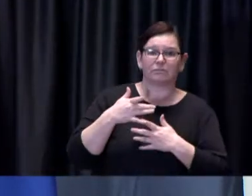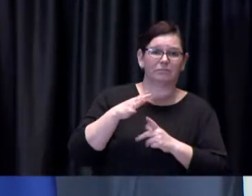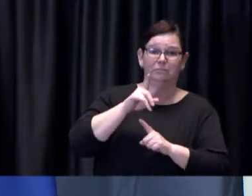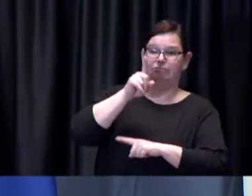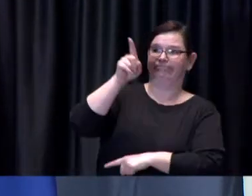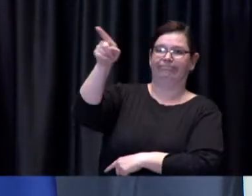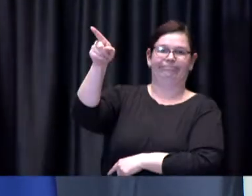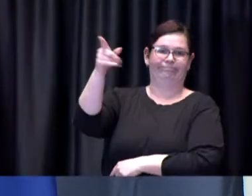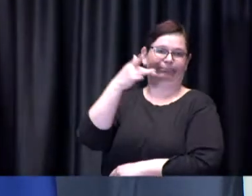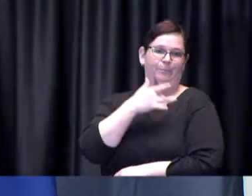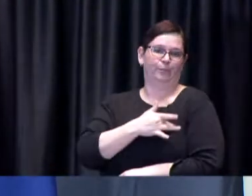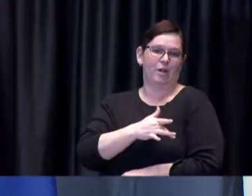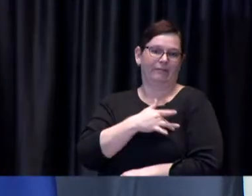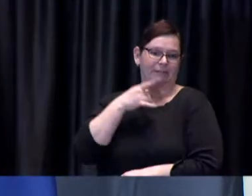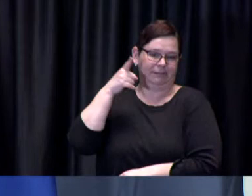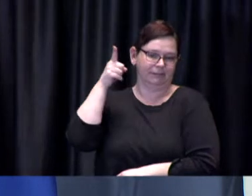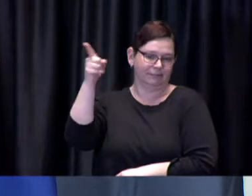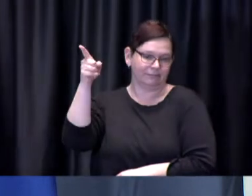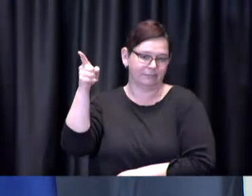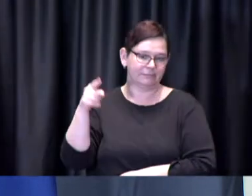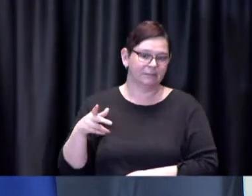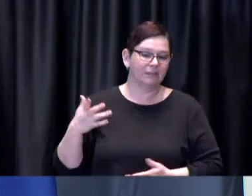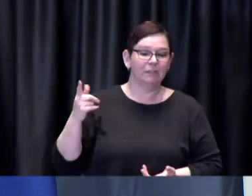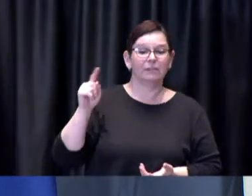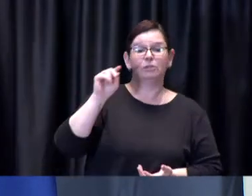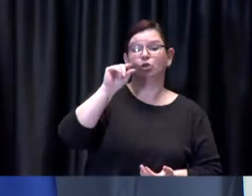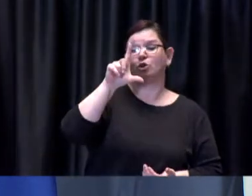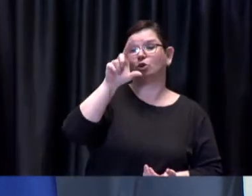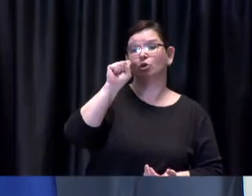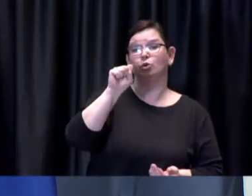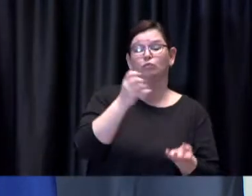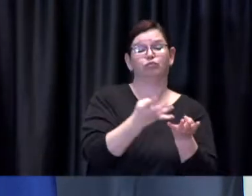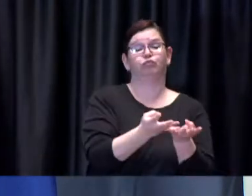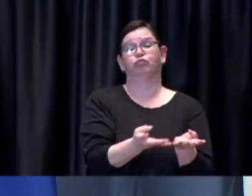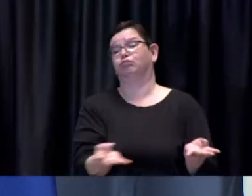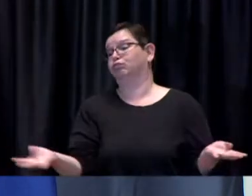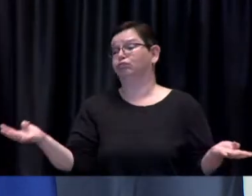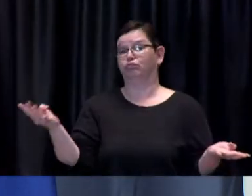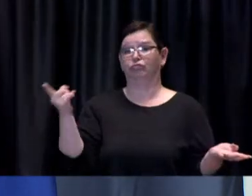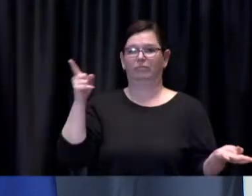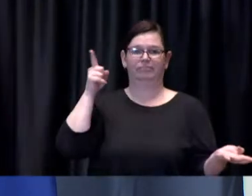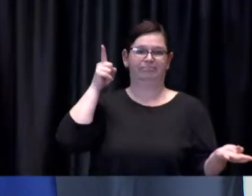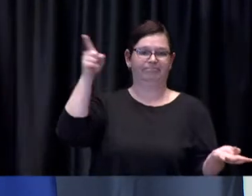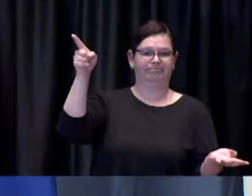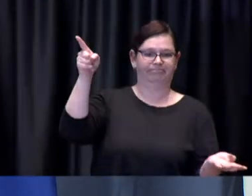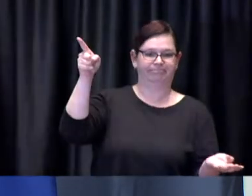more effective tools at their disposal in in terms of making those decisions uh